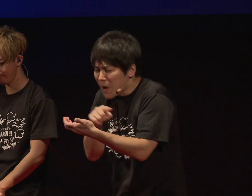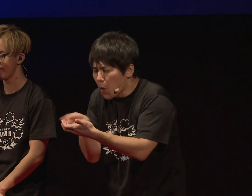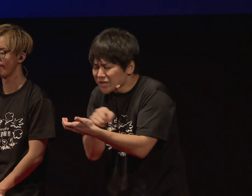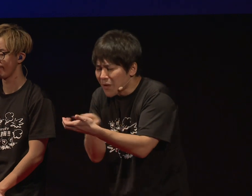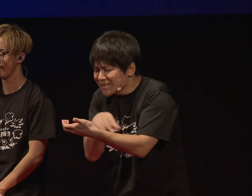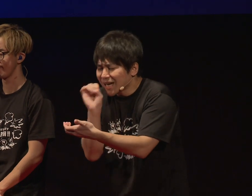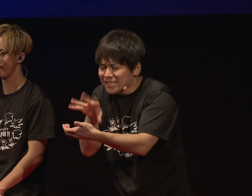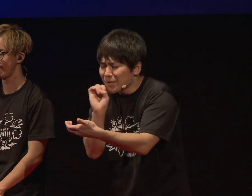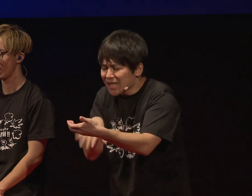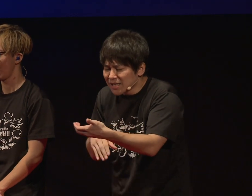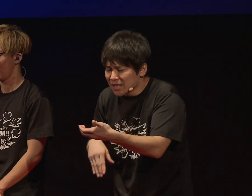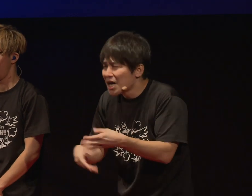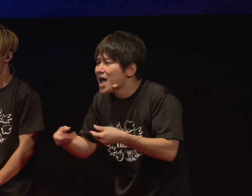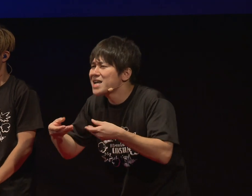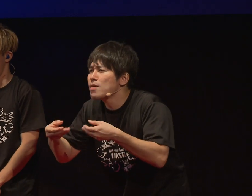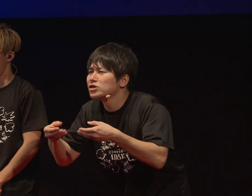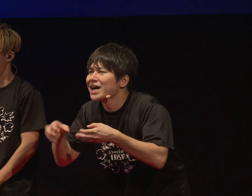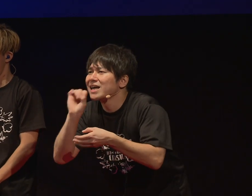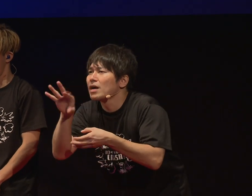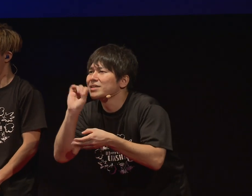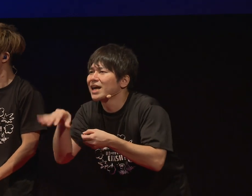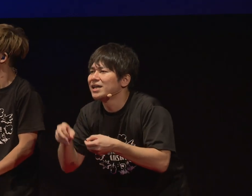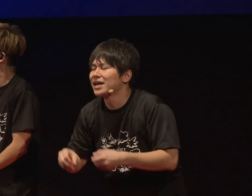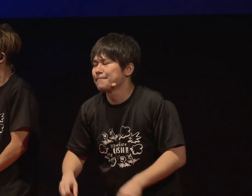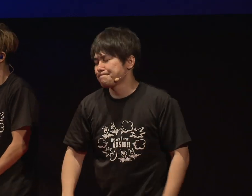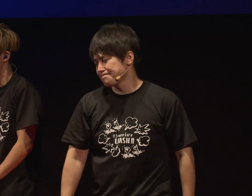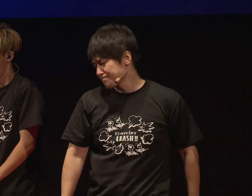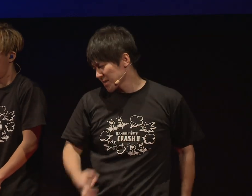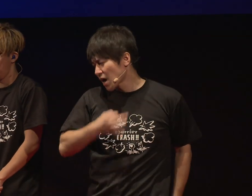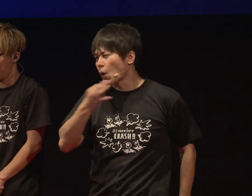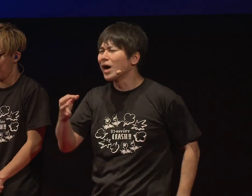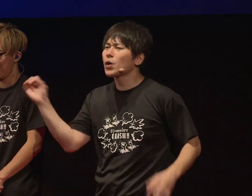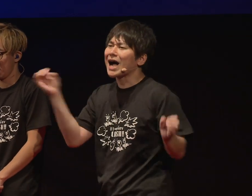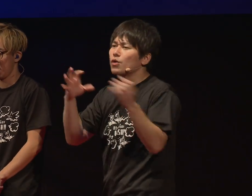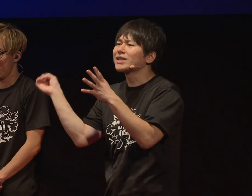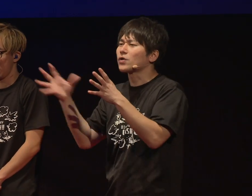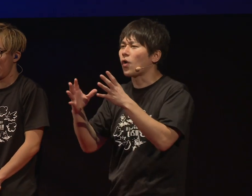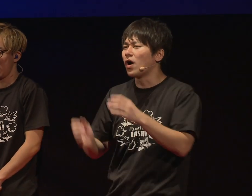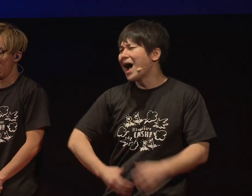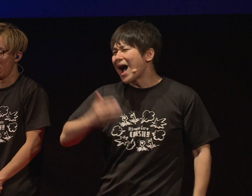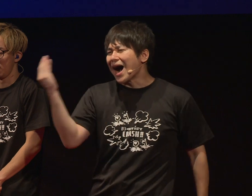People are too busy on their phones or playing games when talking. With spoken conversation,